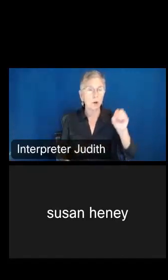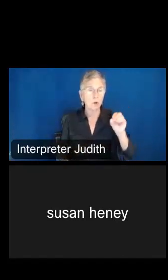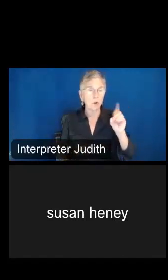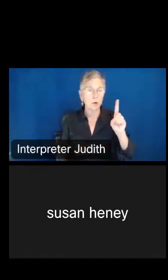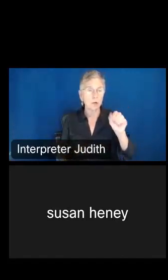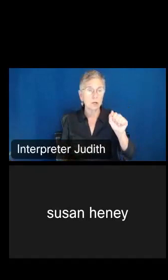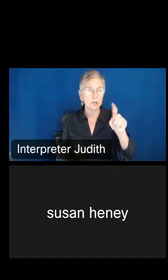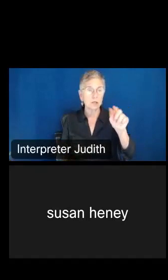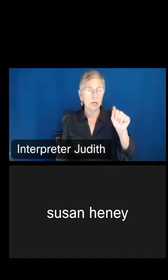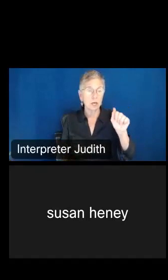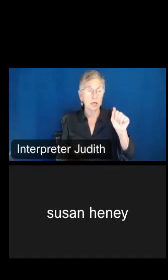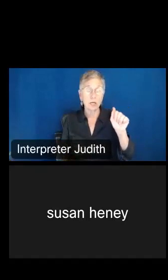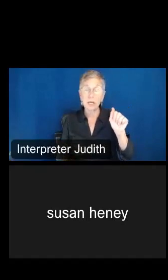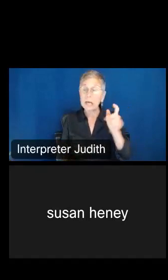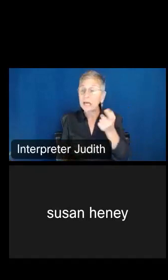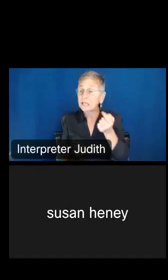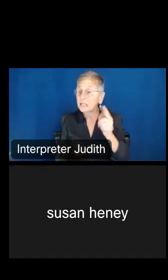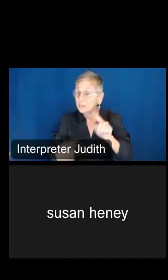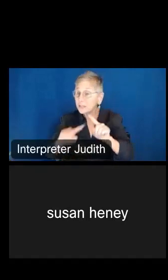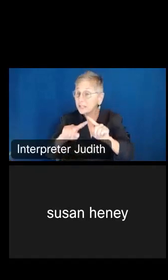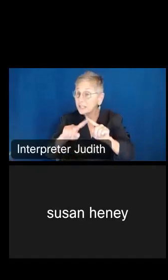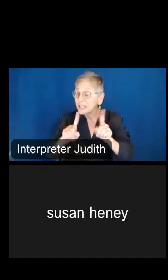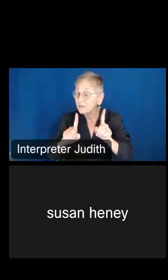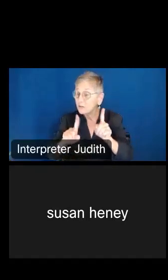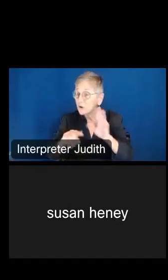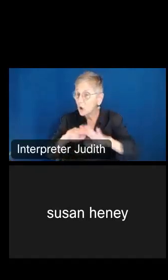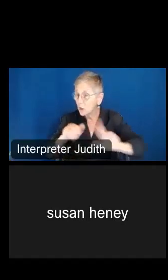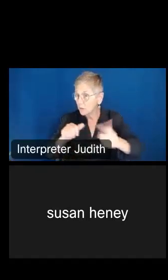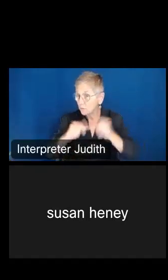to be a little bit different on our first screen what we choose. So instead of the one-year